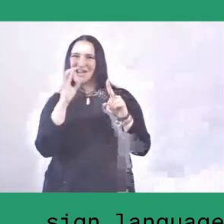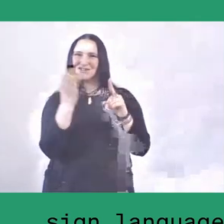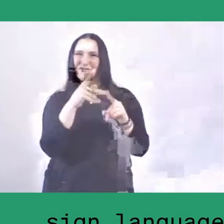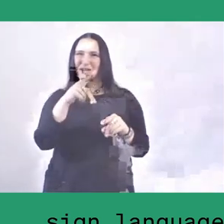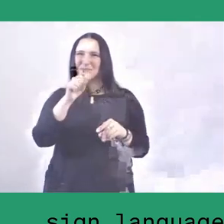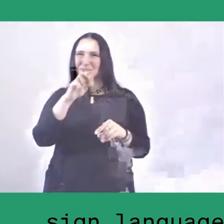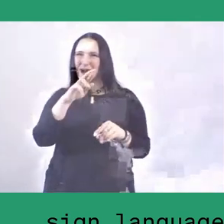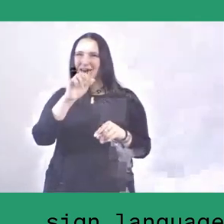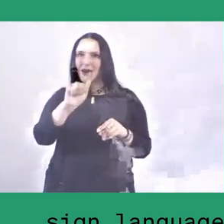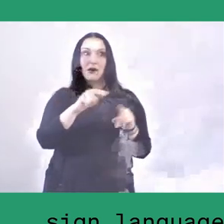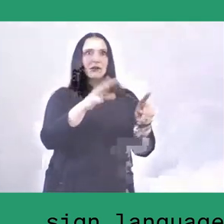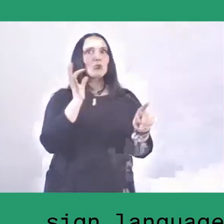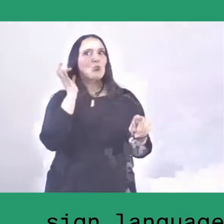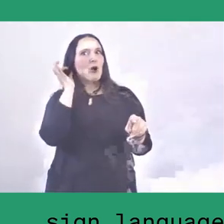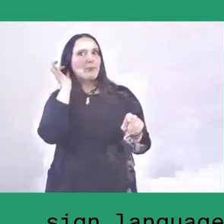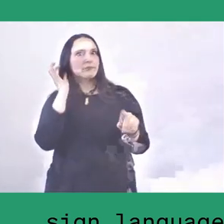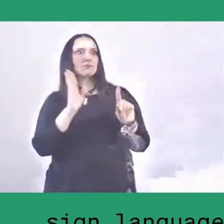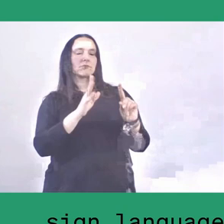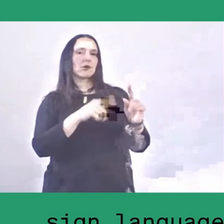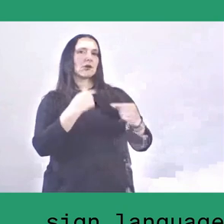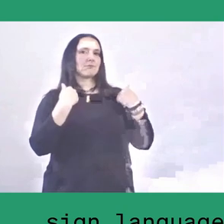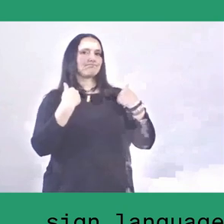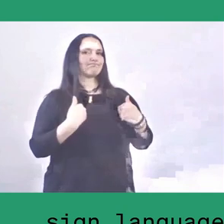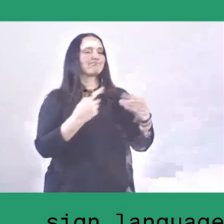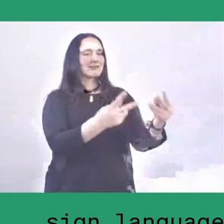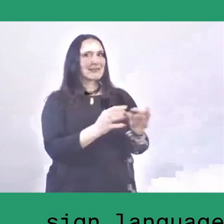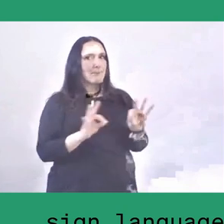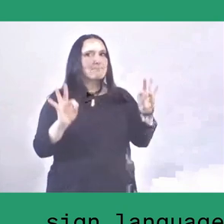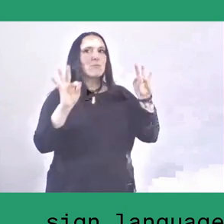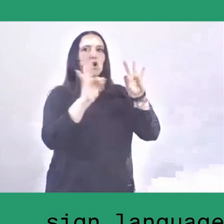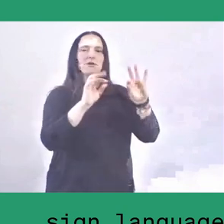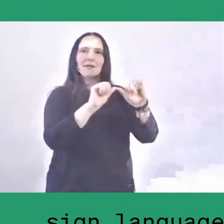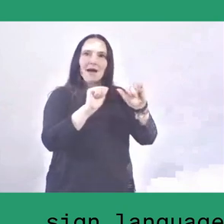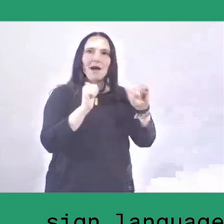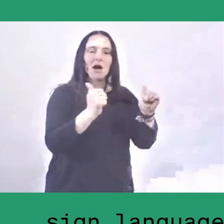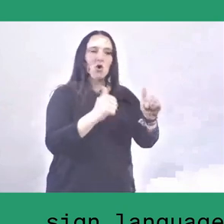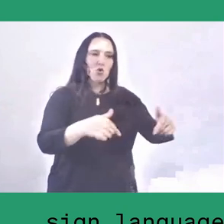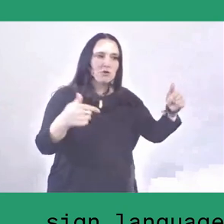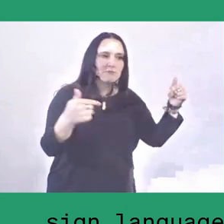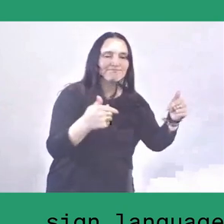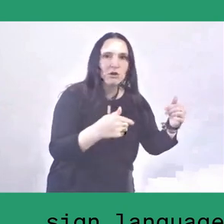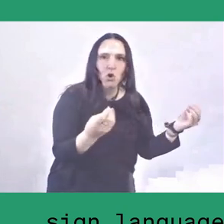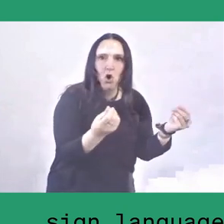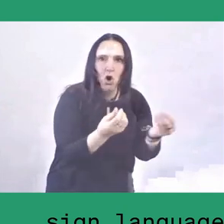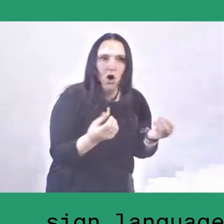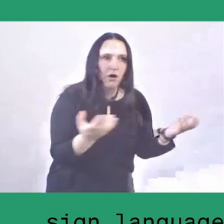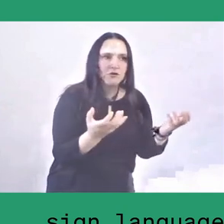from breeding the seed, cultivating the soil, cultivating the plants, and to harvest the yield itself.